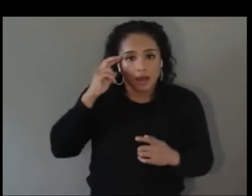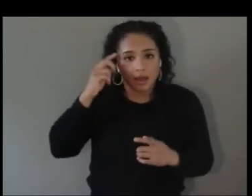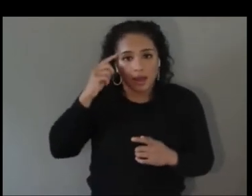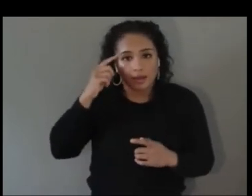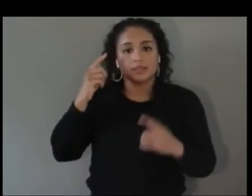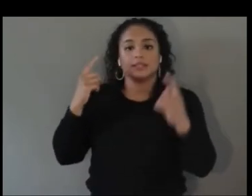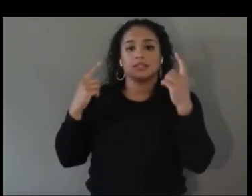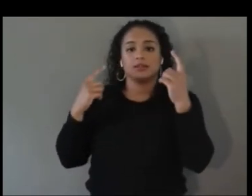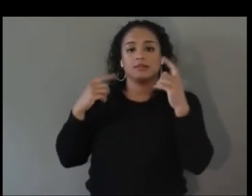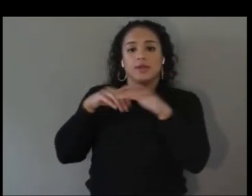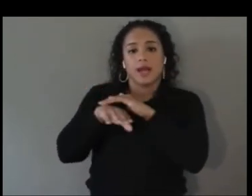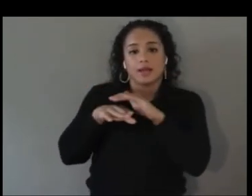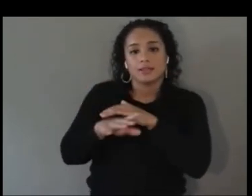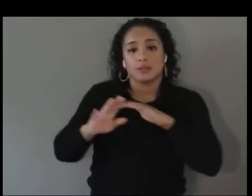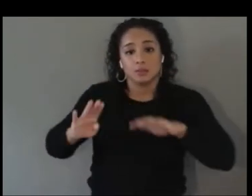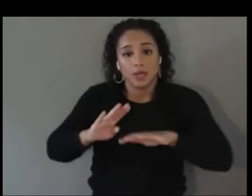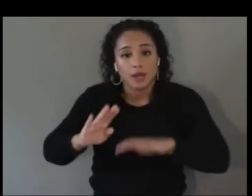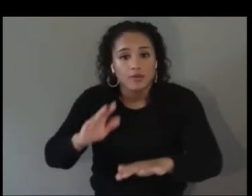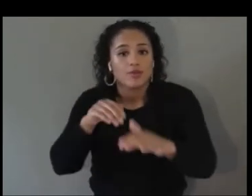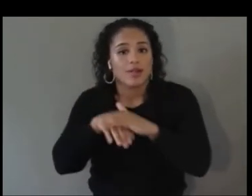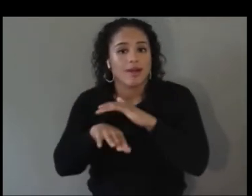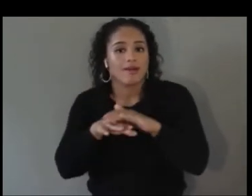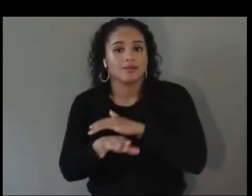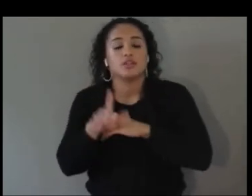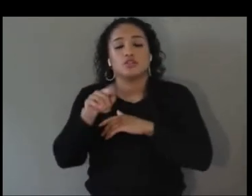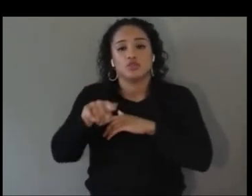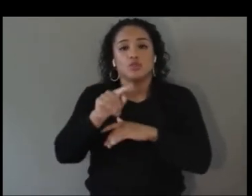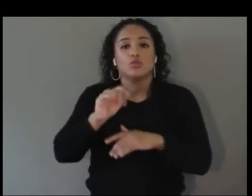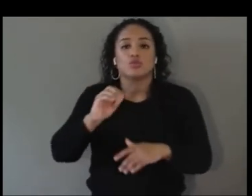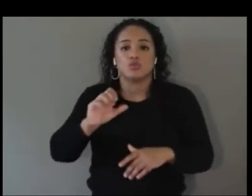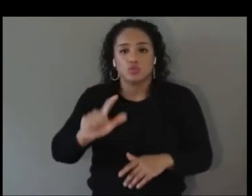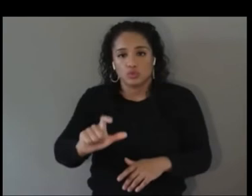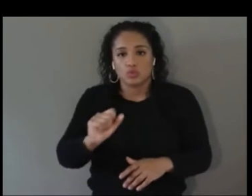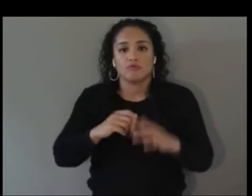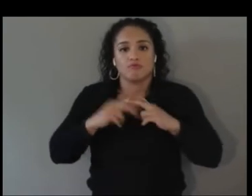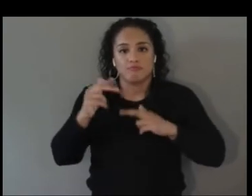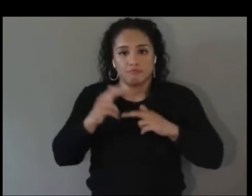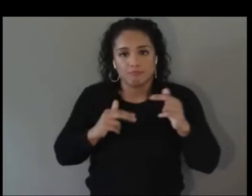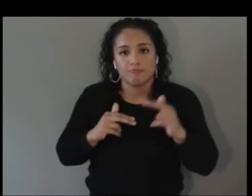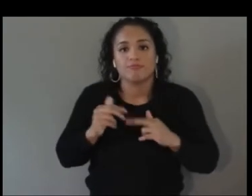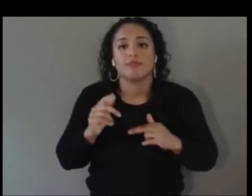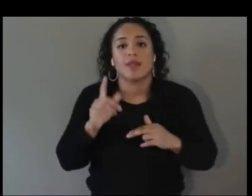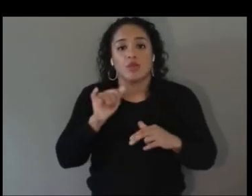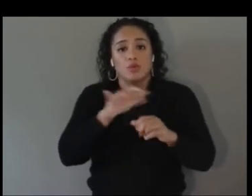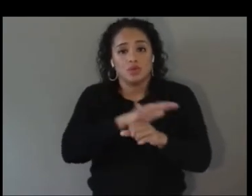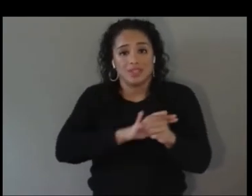are areas that I think are super important and really thinking about right now this inflection